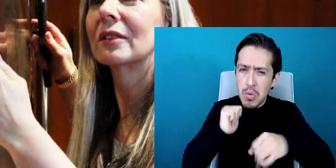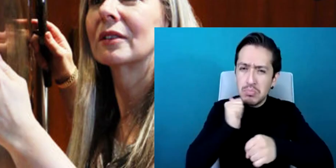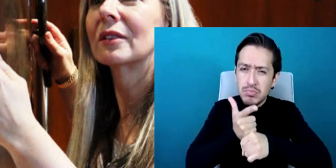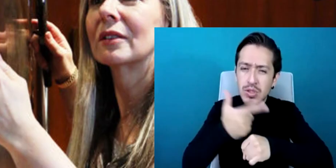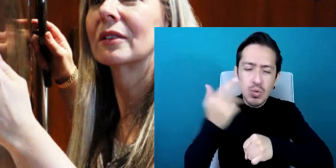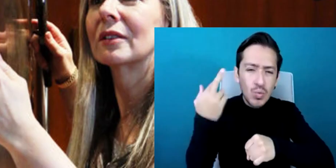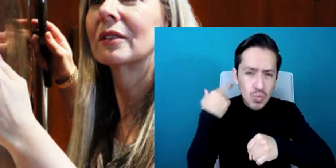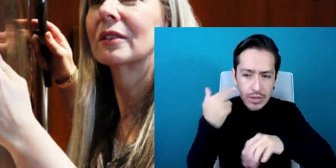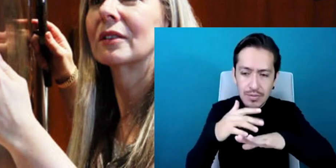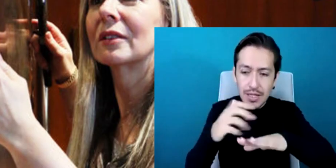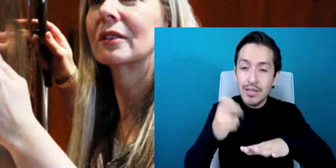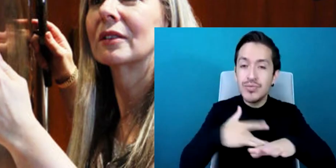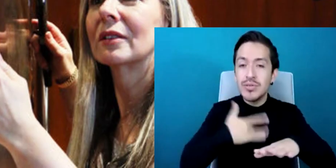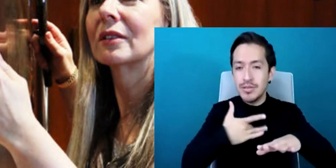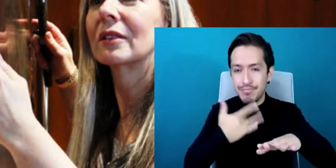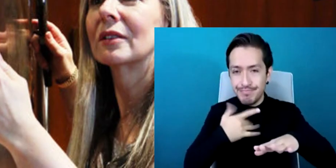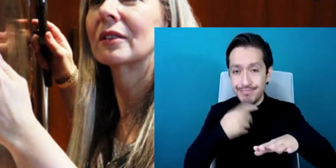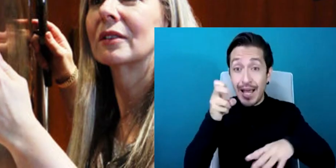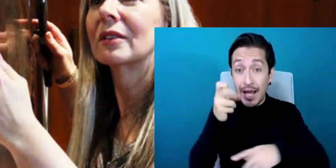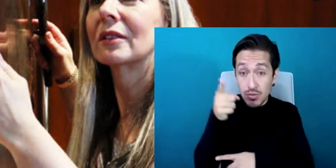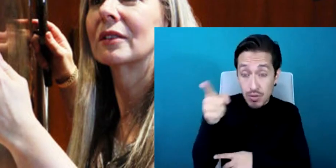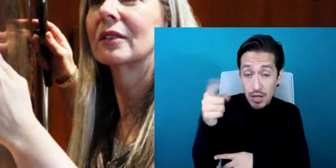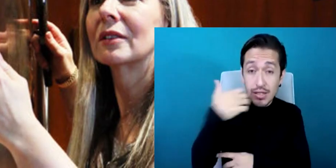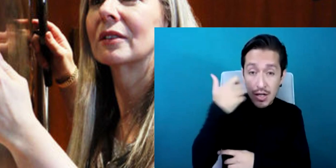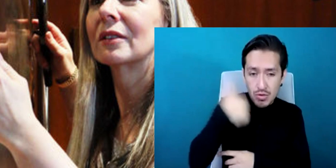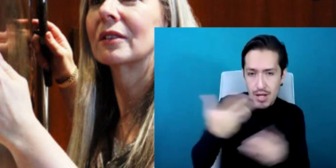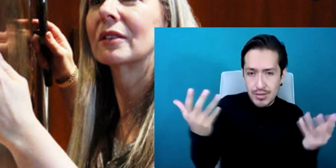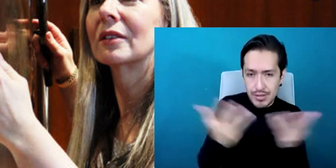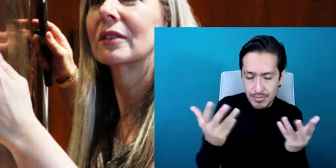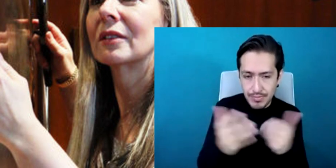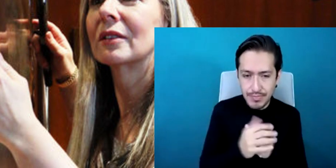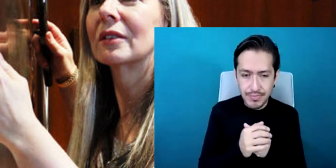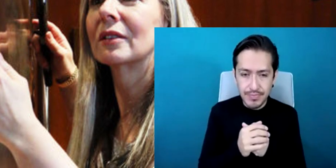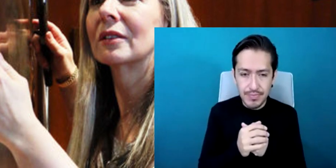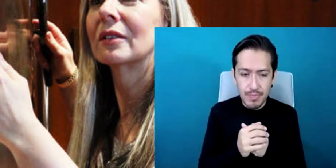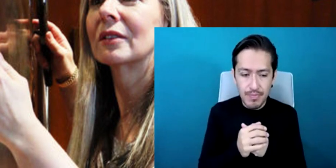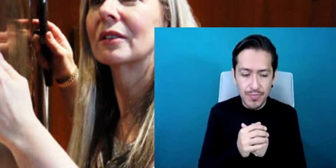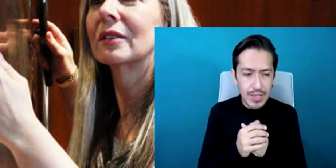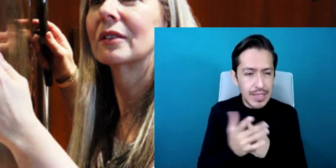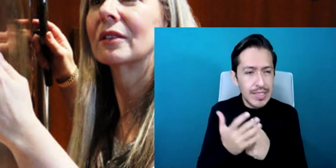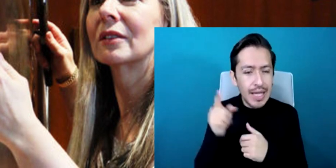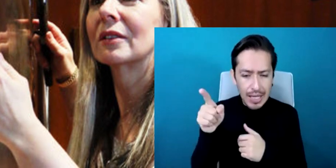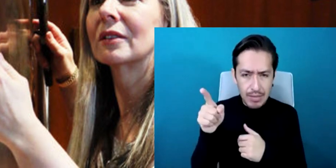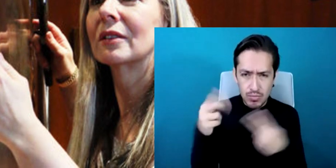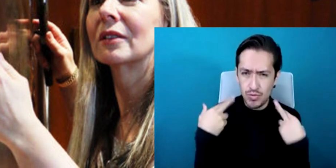involve that whole body in the acceptance of the initial strike pay attention to the Germany of